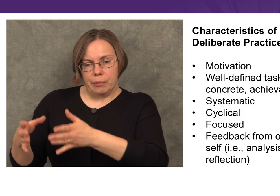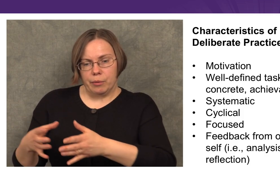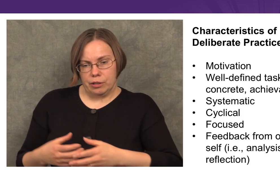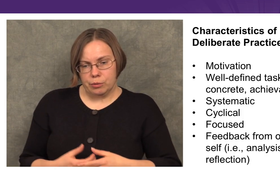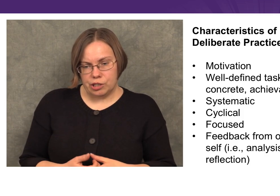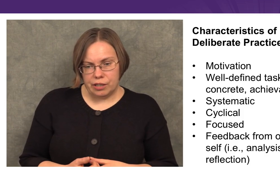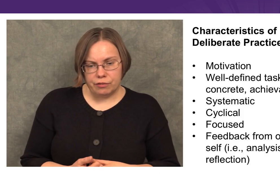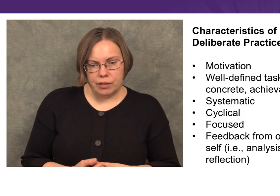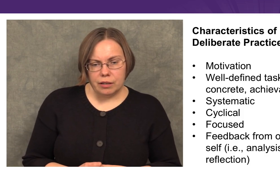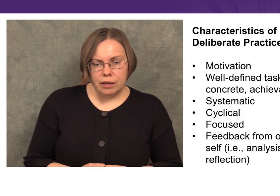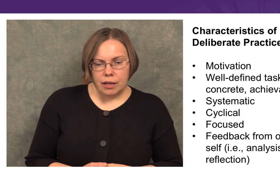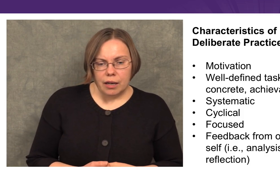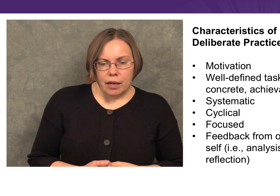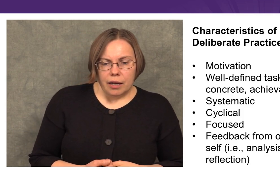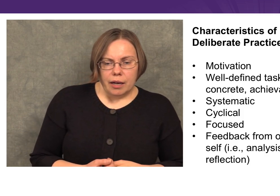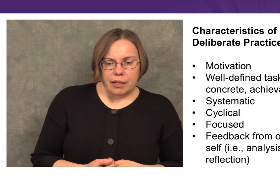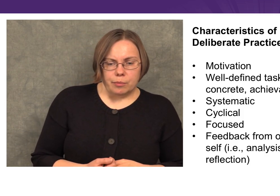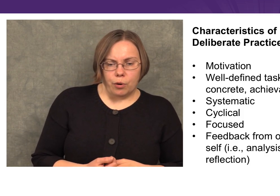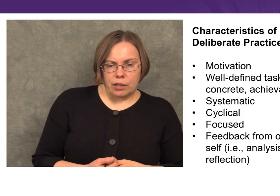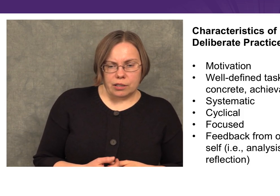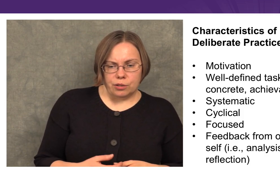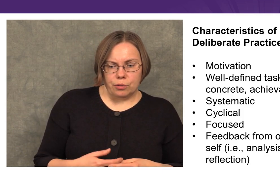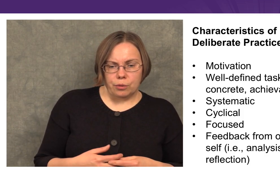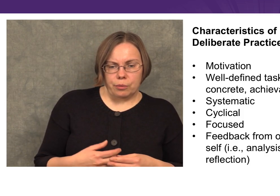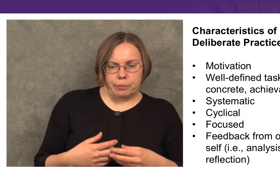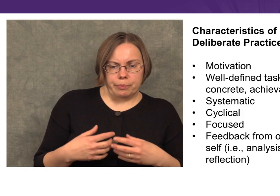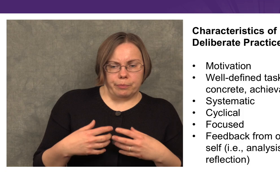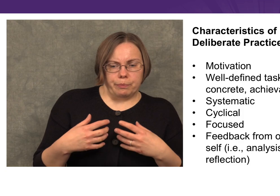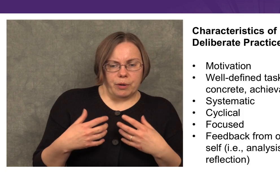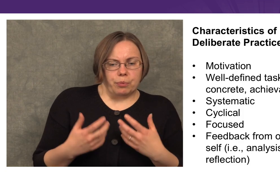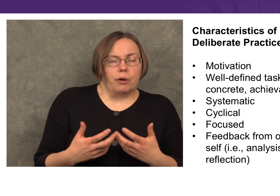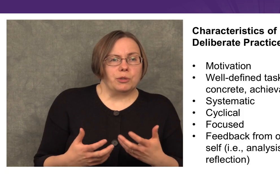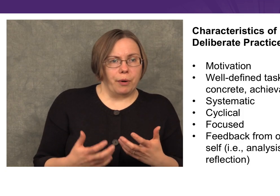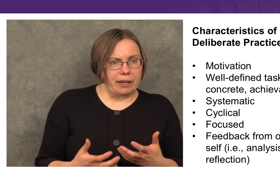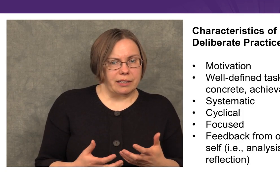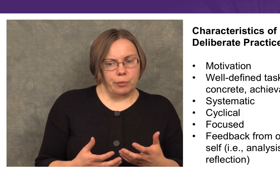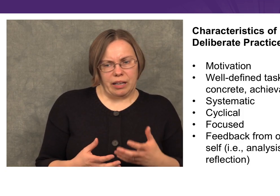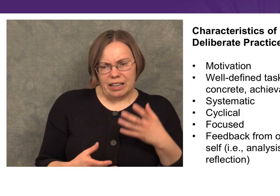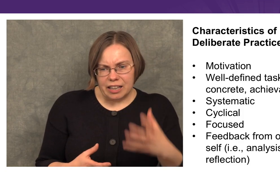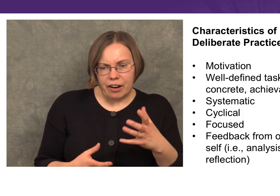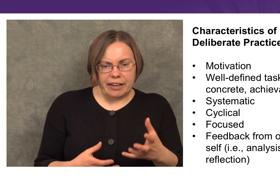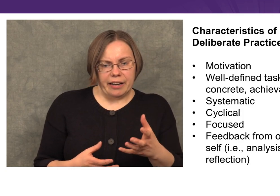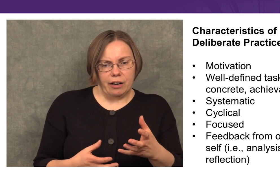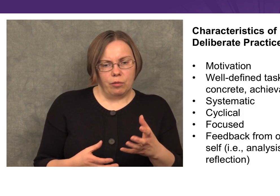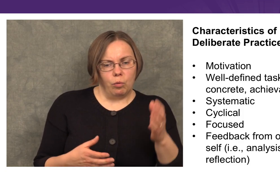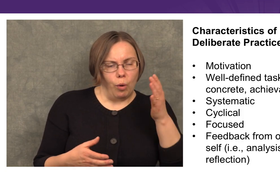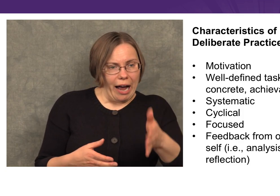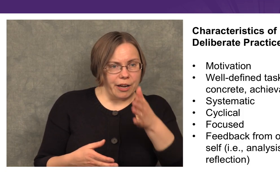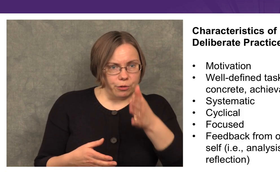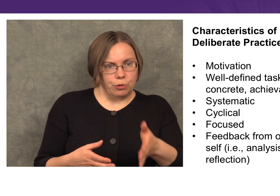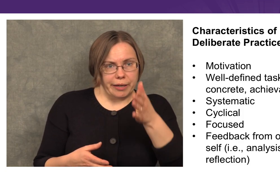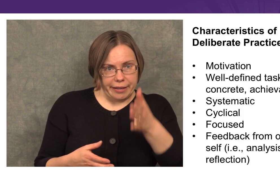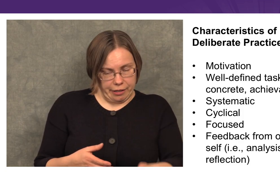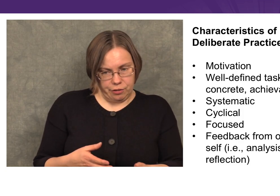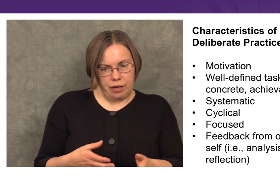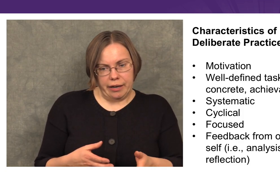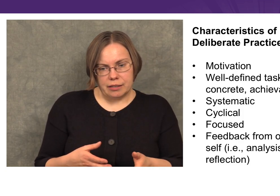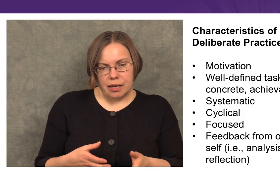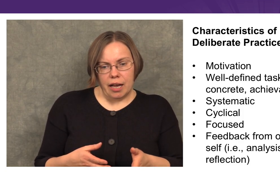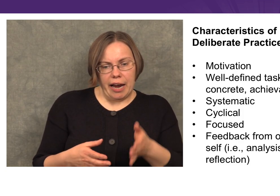that we want to achieve. It’s important to approach practicing with a clear idea of why you’re doing the exercise